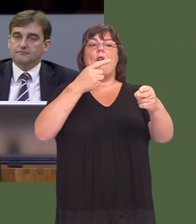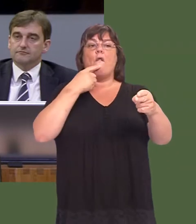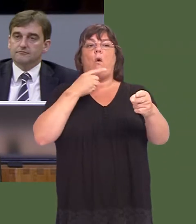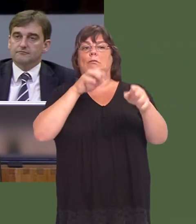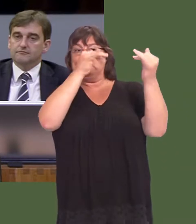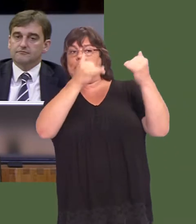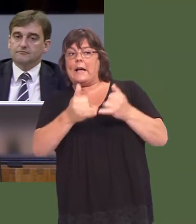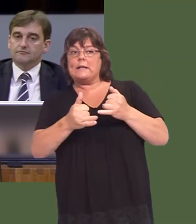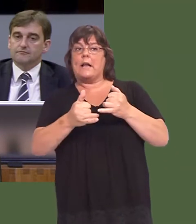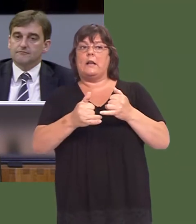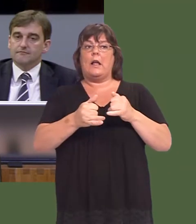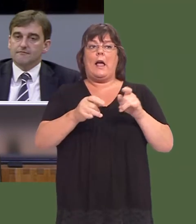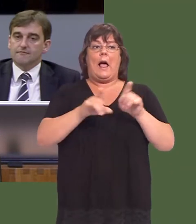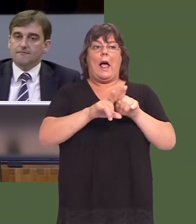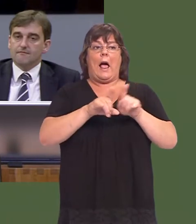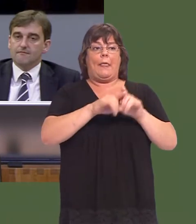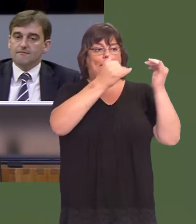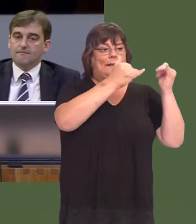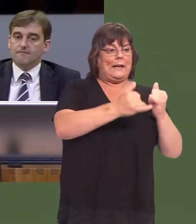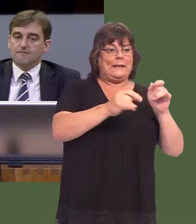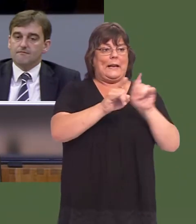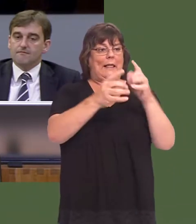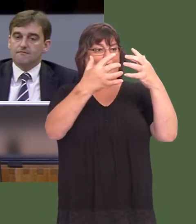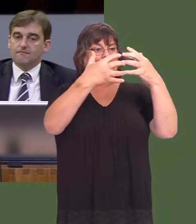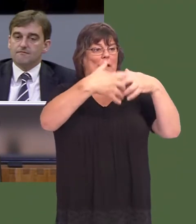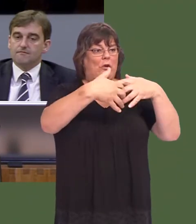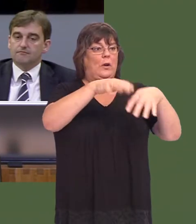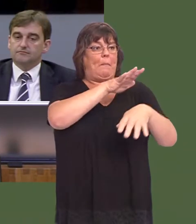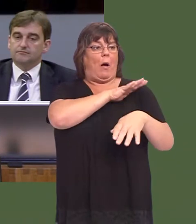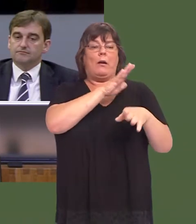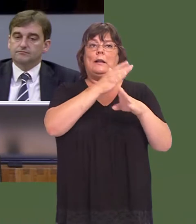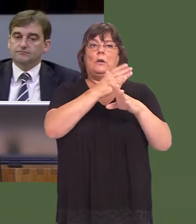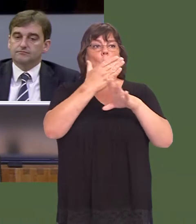for testing facilities to be coterminous with the technology park, to be successful.